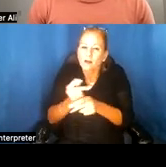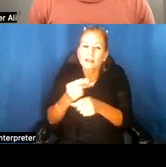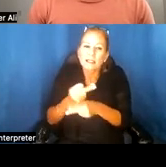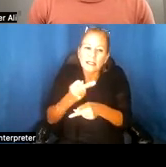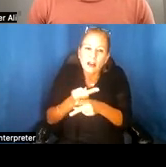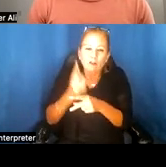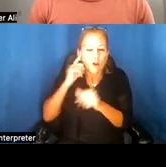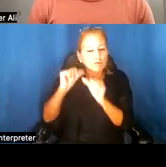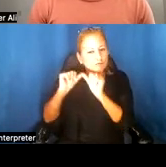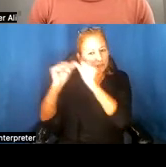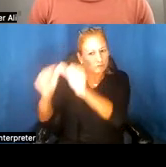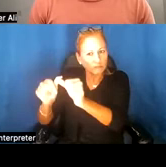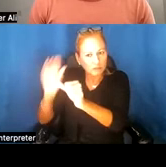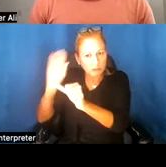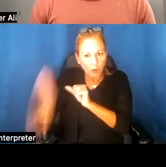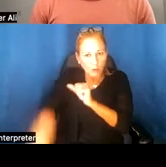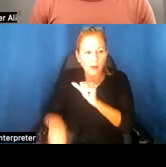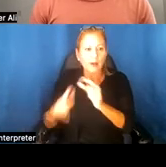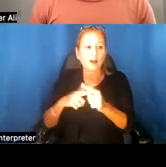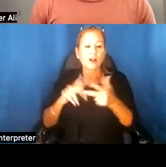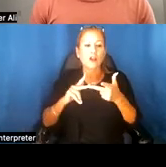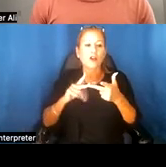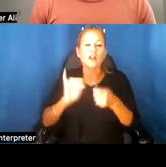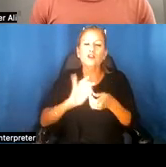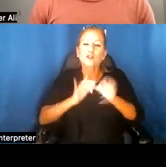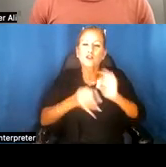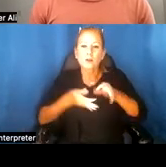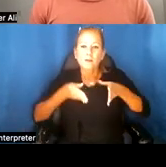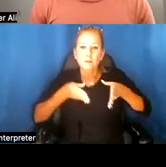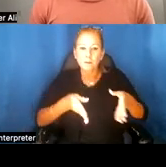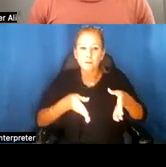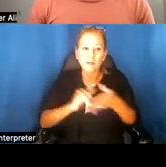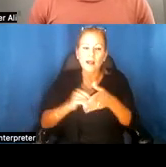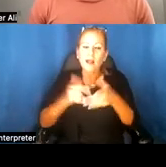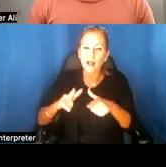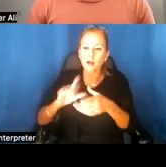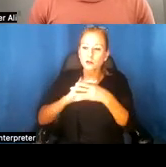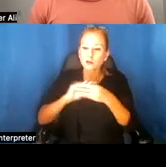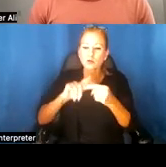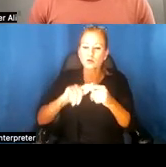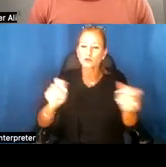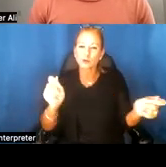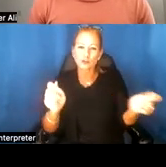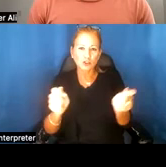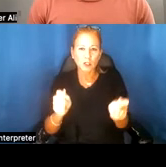and third, as an interpretive method that allows the stories to shape your exhibitions